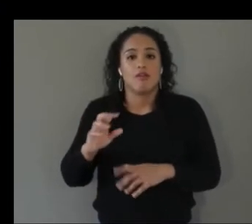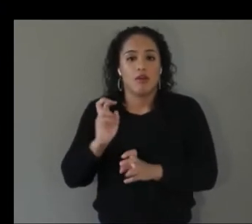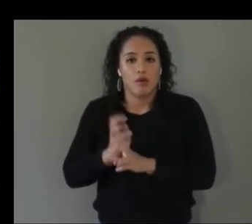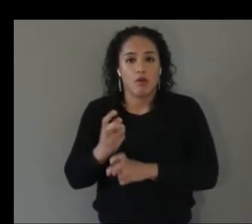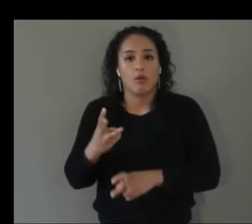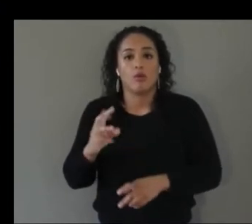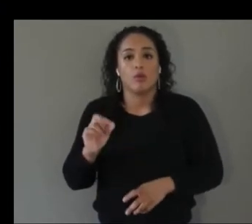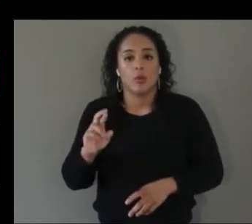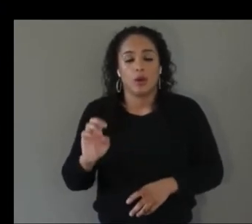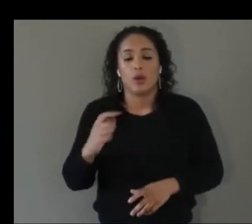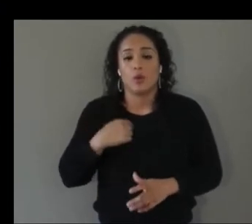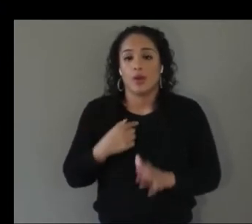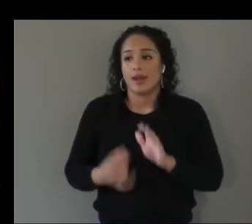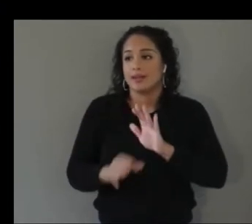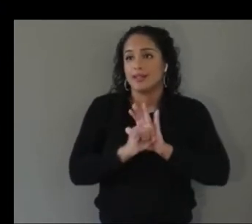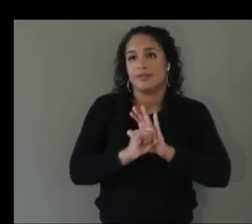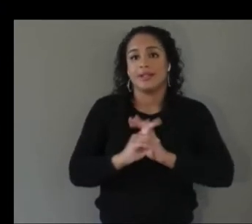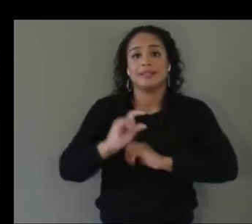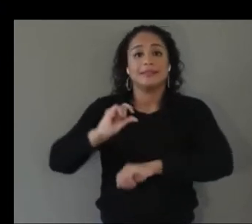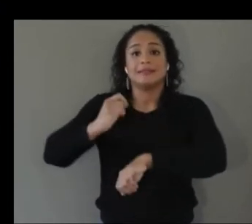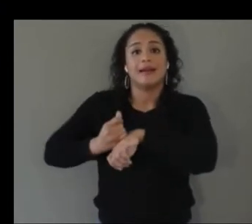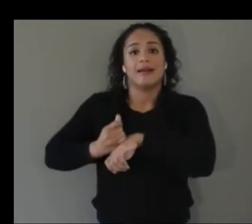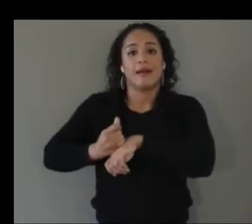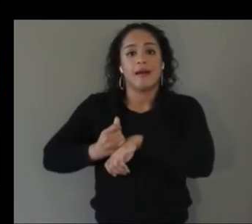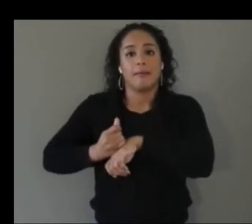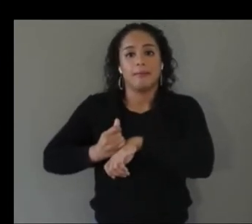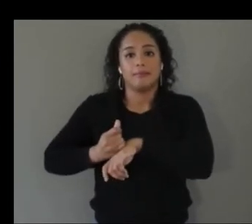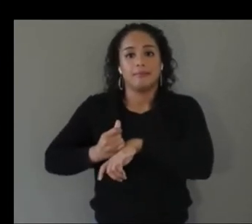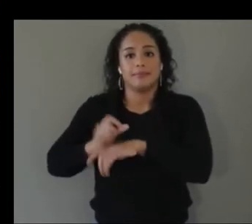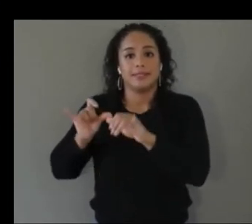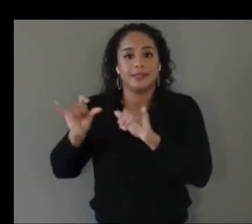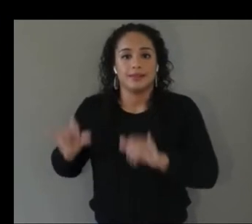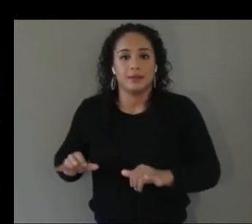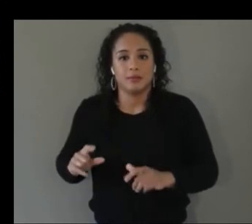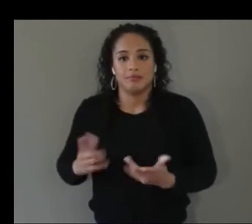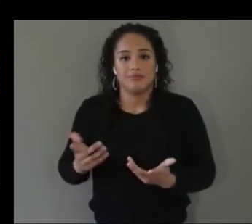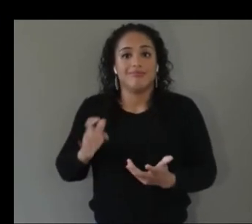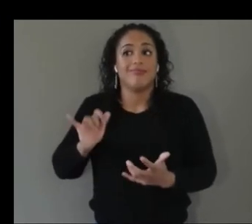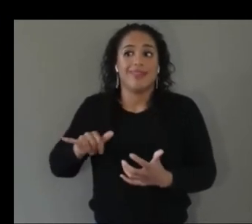just setting up a vr system for example can be a big challenge especially if somebody's thinking